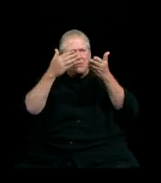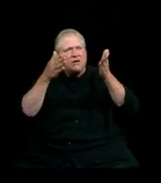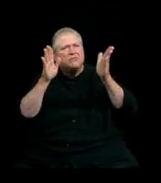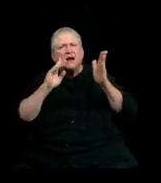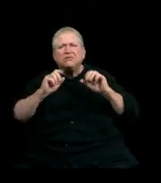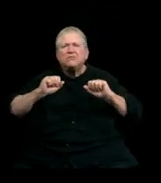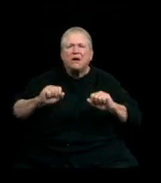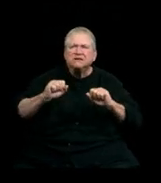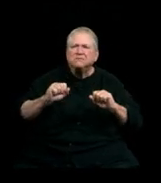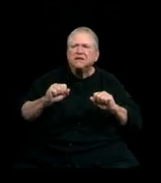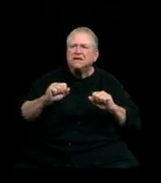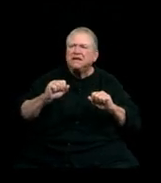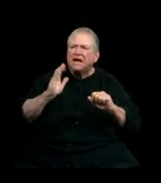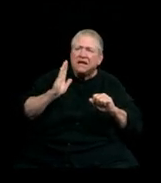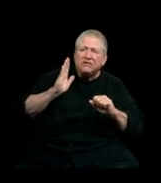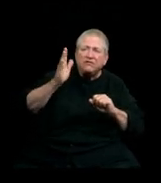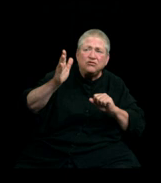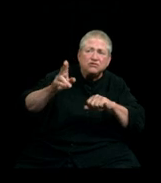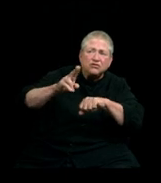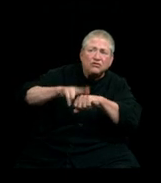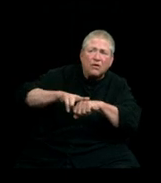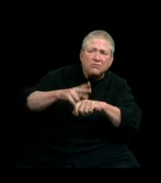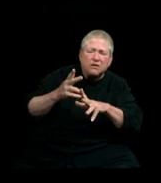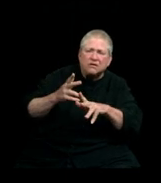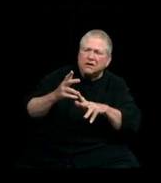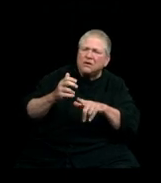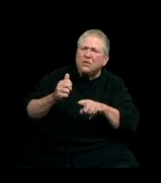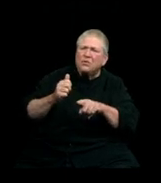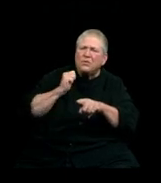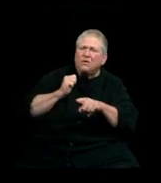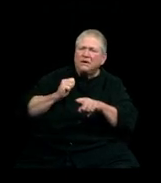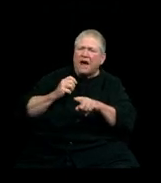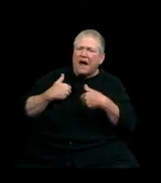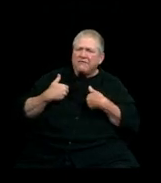that perhaps the “new normal” doesn’t have to restore everything from the past.